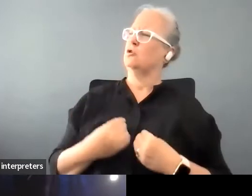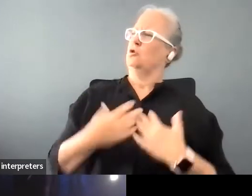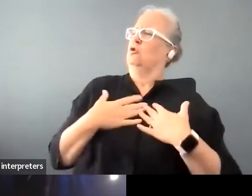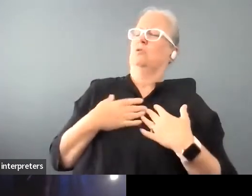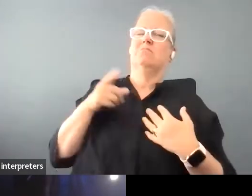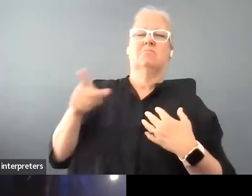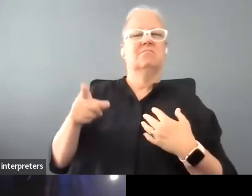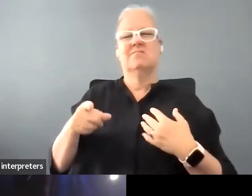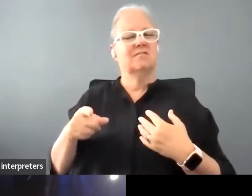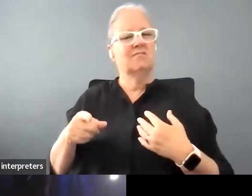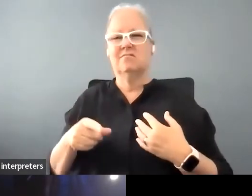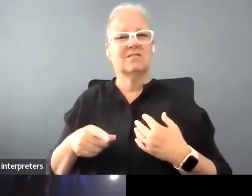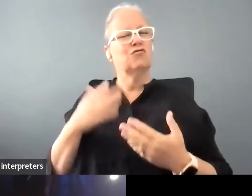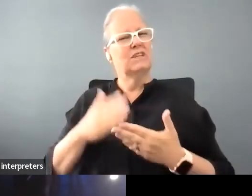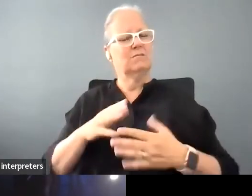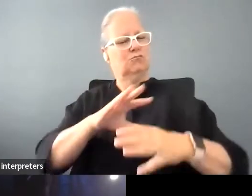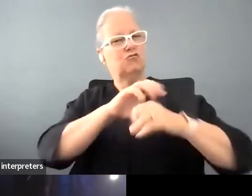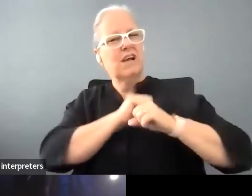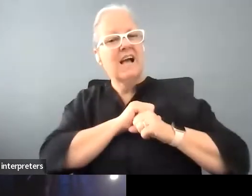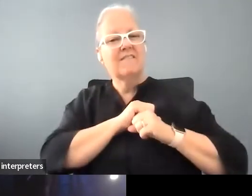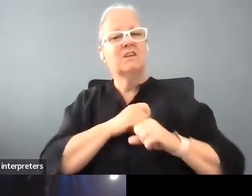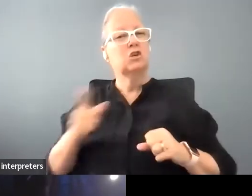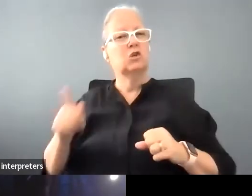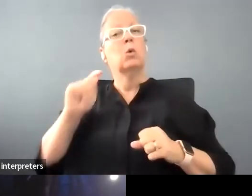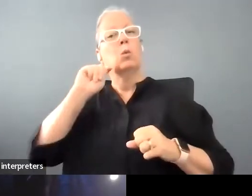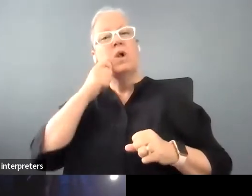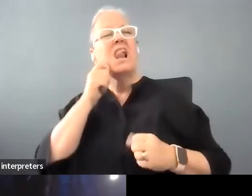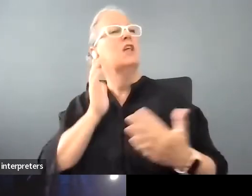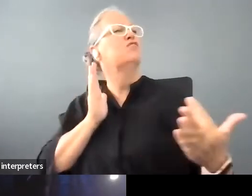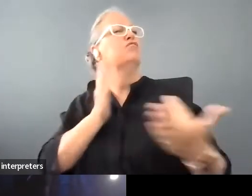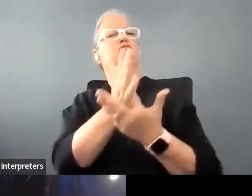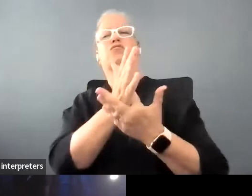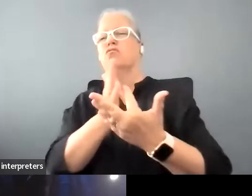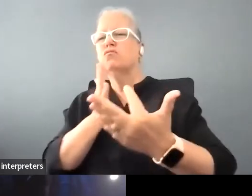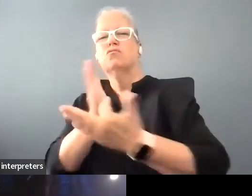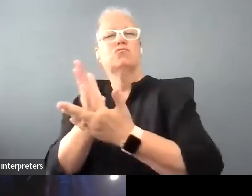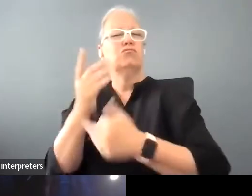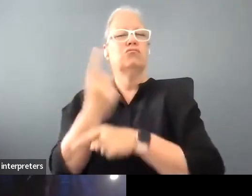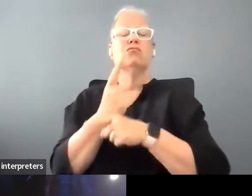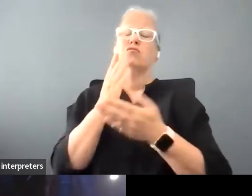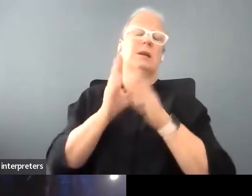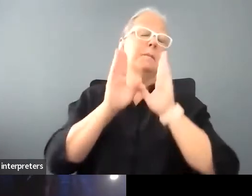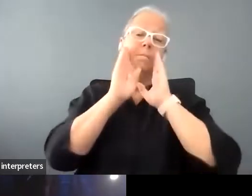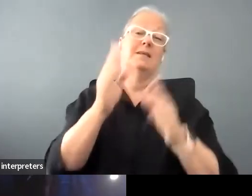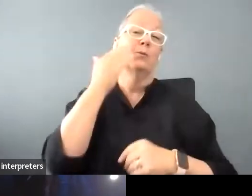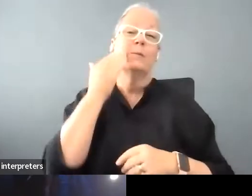shut her up if she needed to speak it was just extraordinary, wonderful. So I'll just go back again